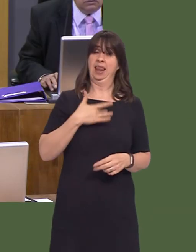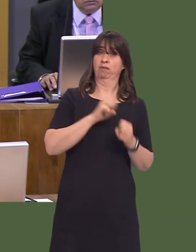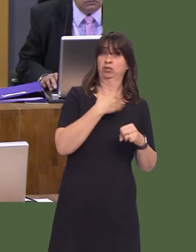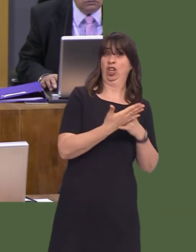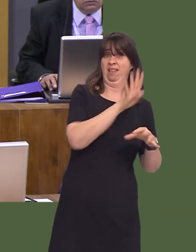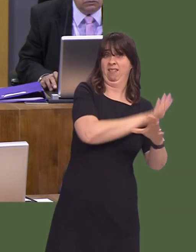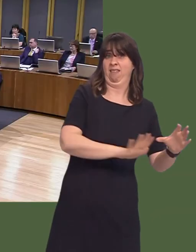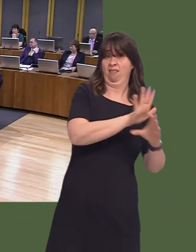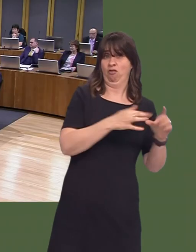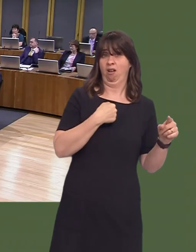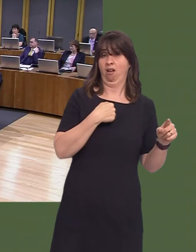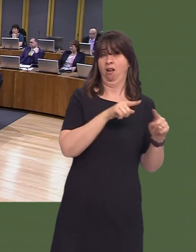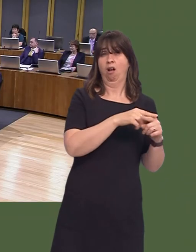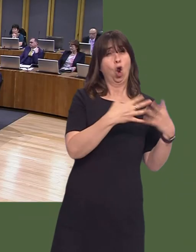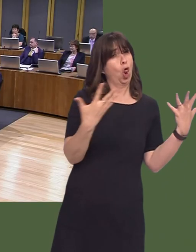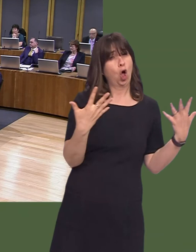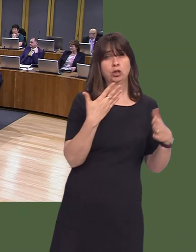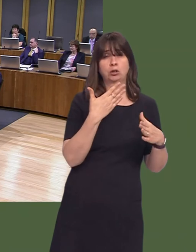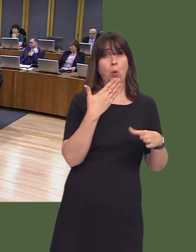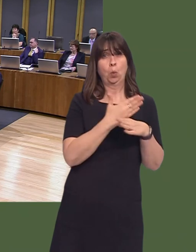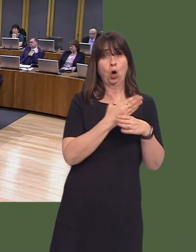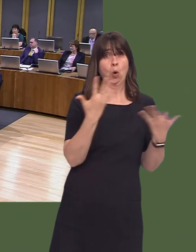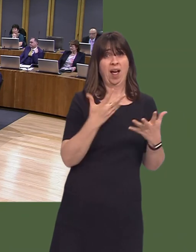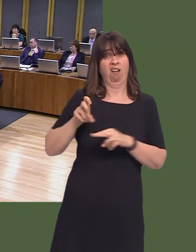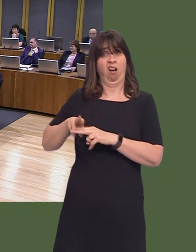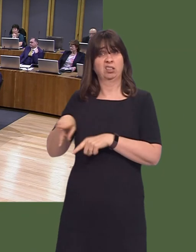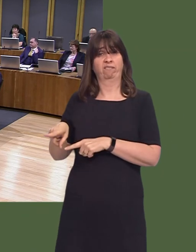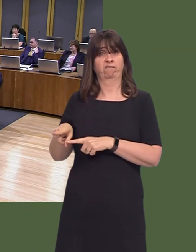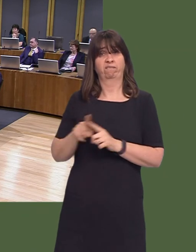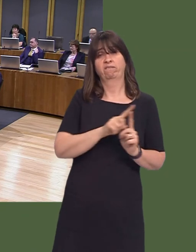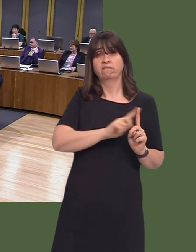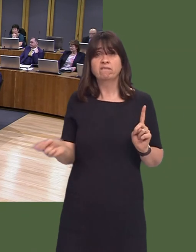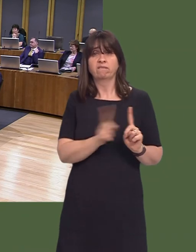that many, many, many people commute to Cardiff every day to work, and it actsó. Even though